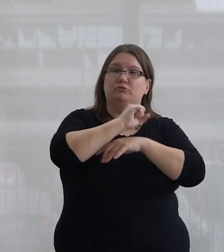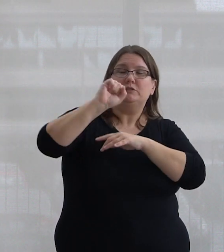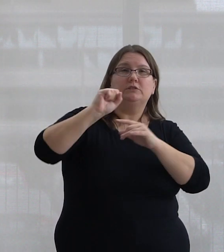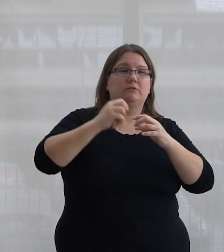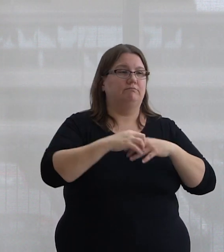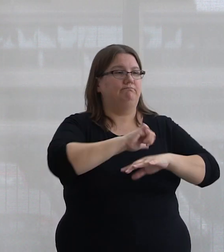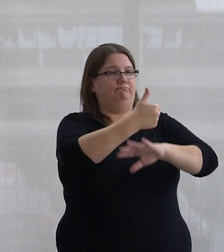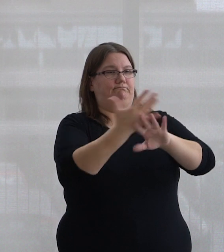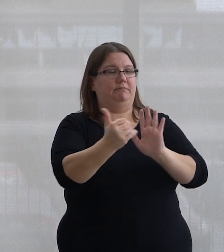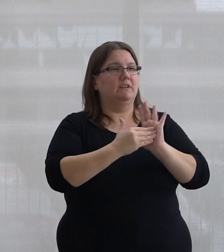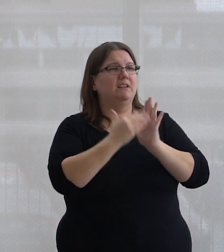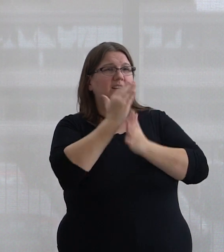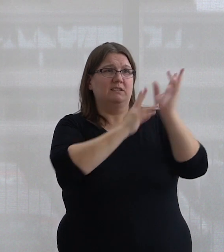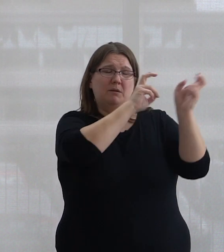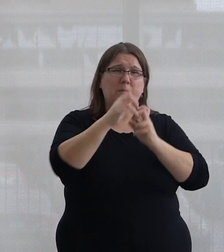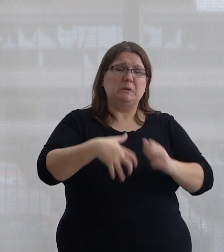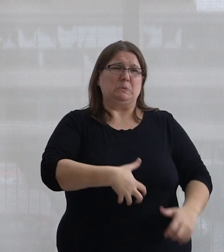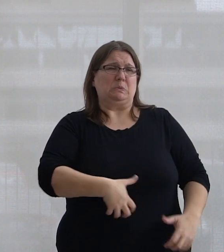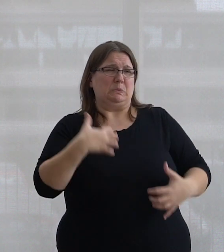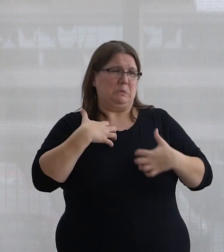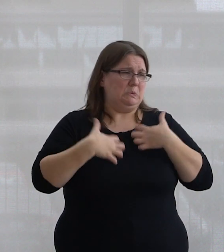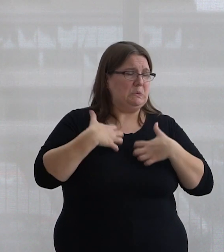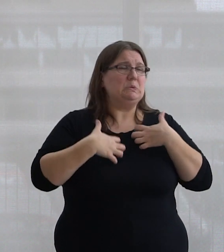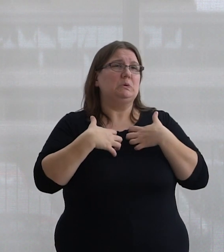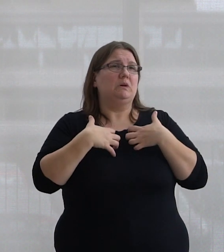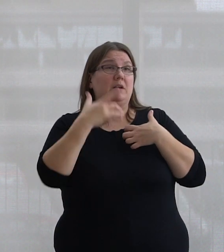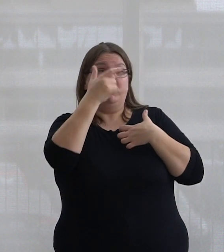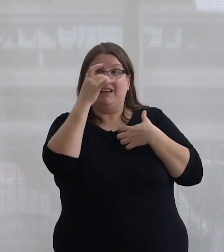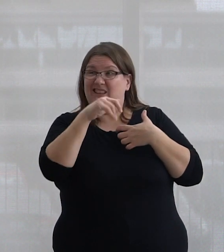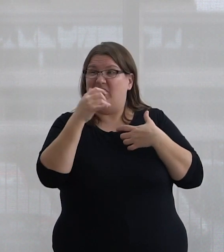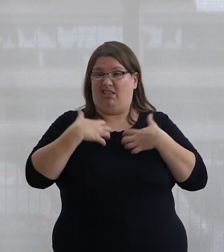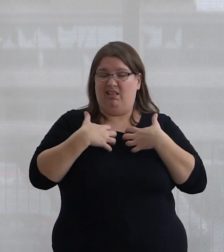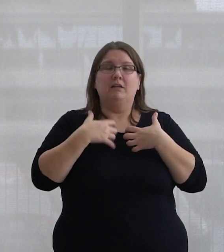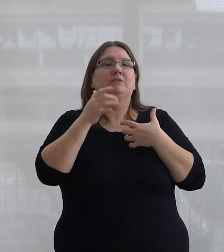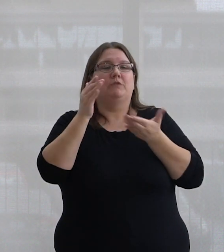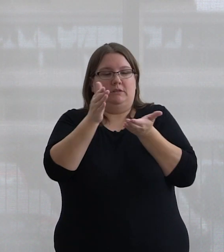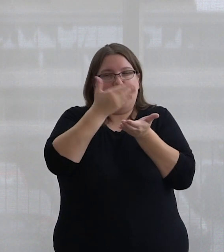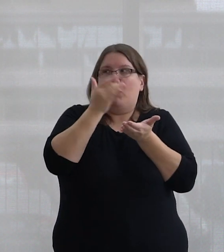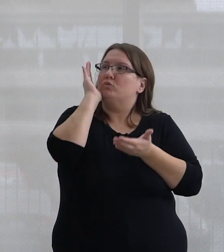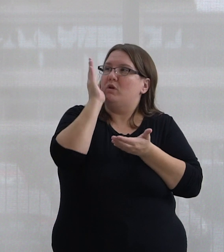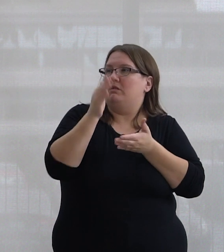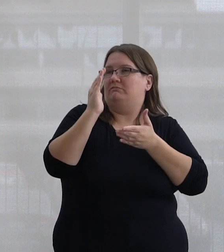Some topics addressed may be upsetting to some. And because of this, we'll be offering a smudge at the end of today's conversation.